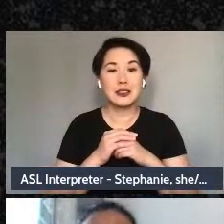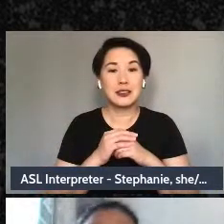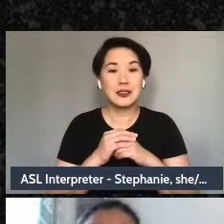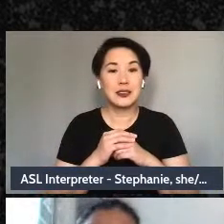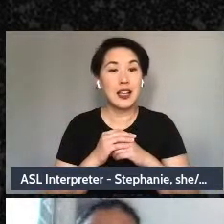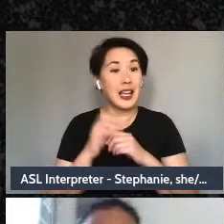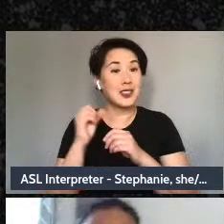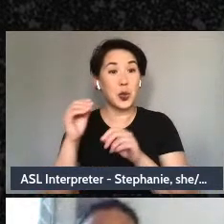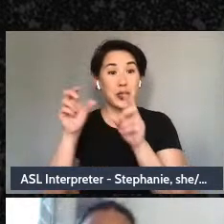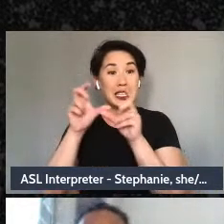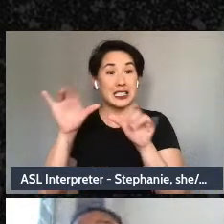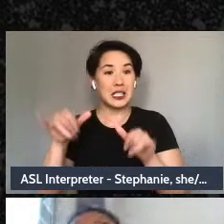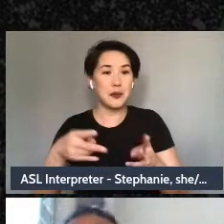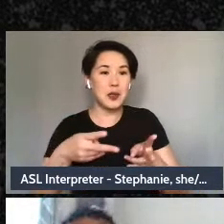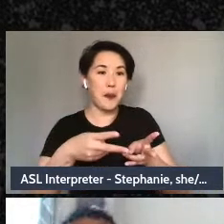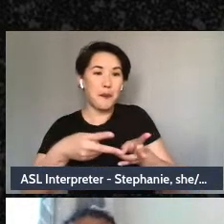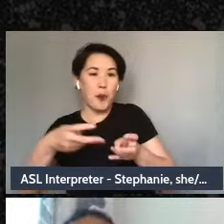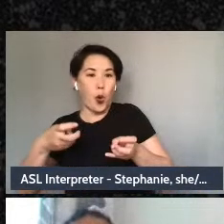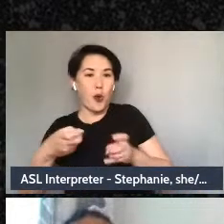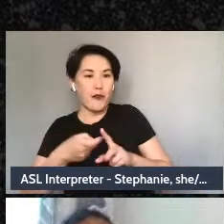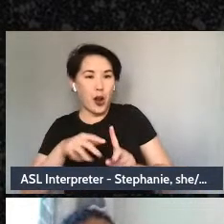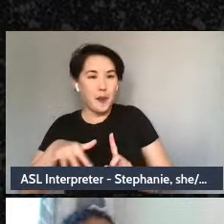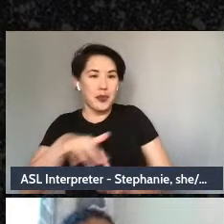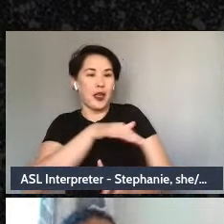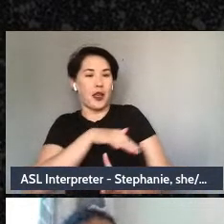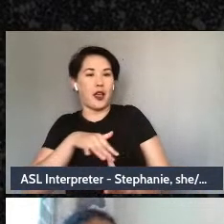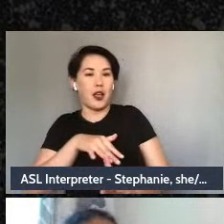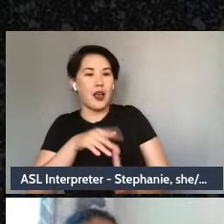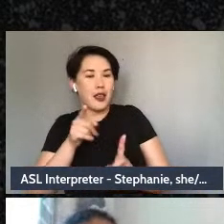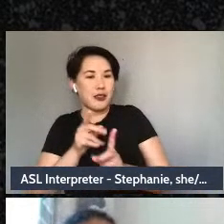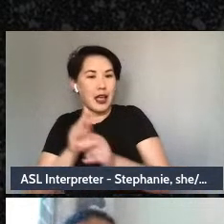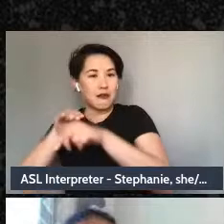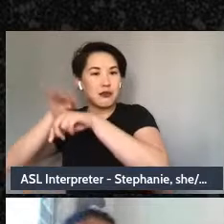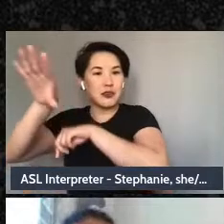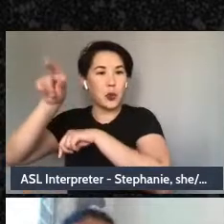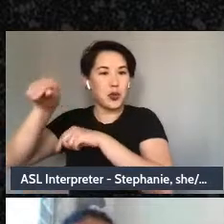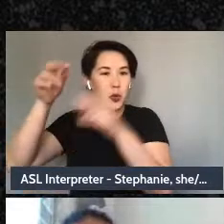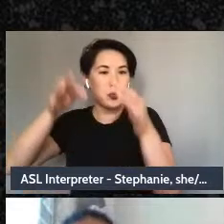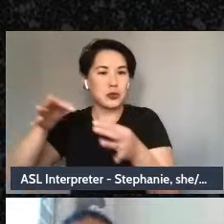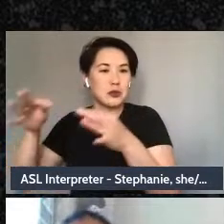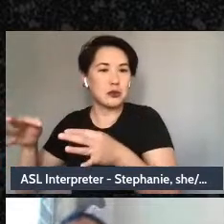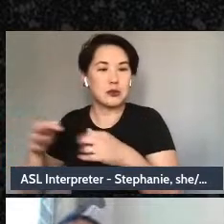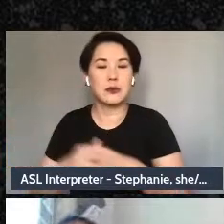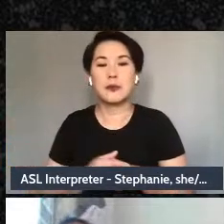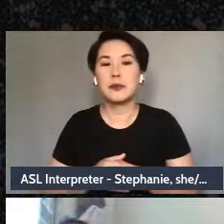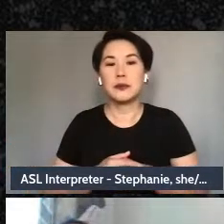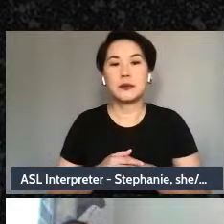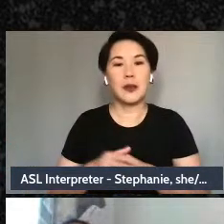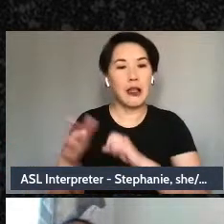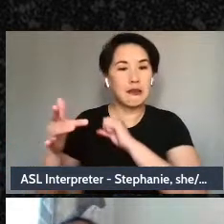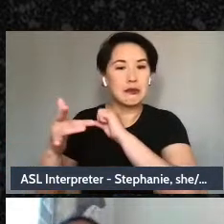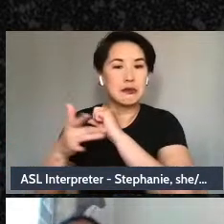attitudes that enforce these attitudes upon us. And then we want to look at the leaves,